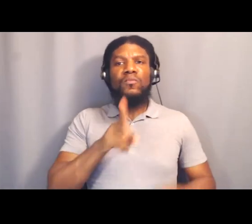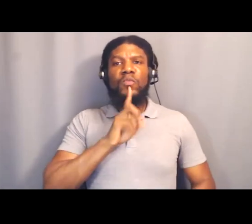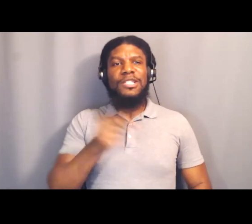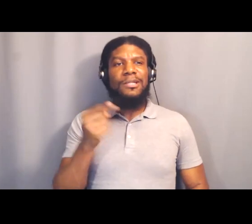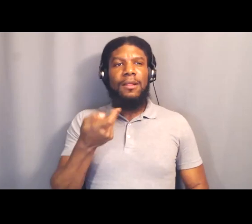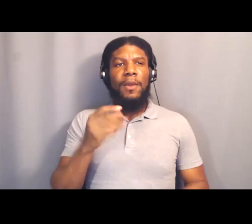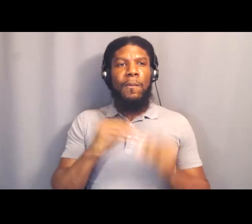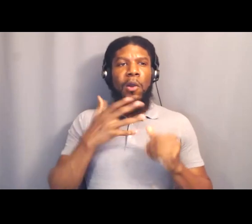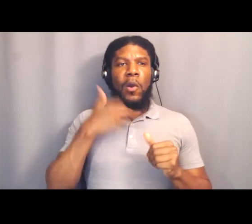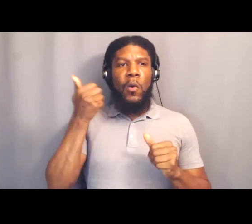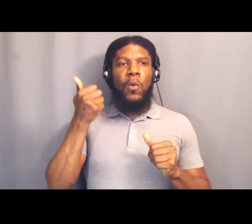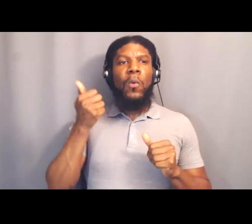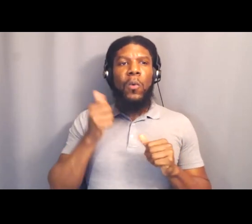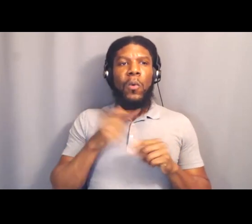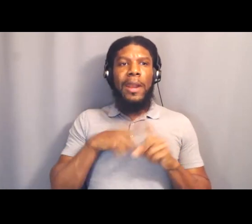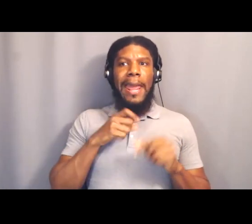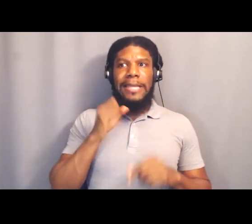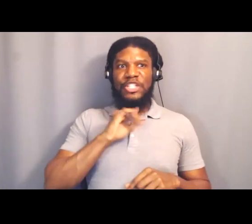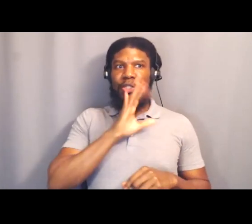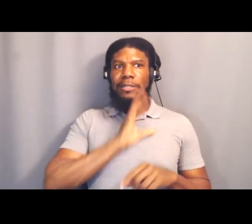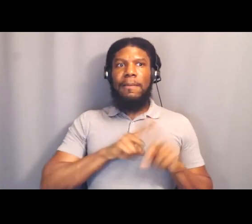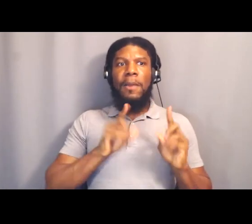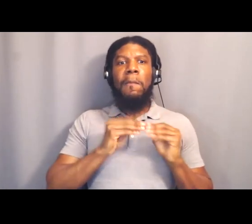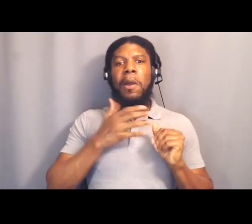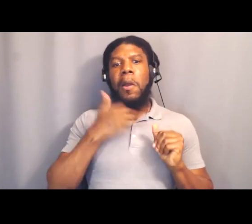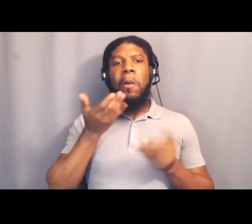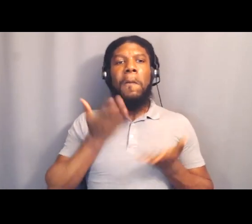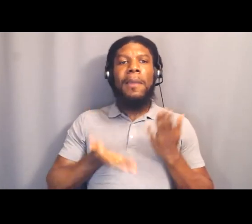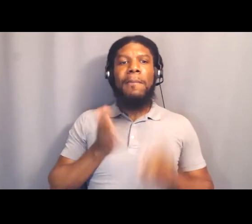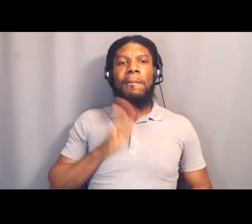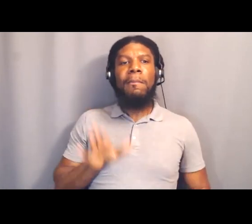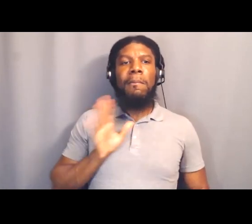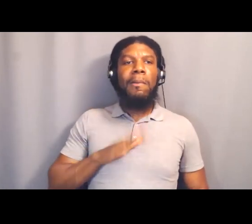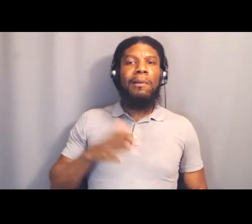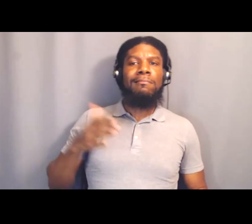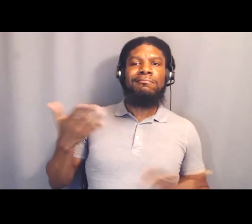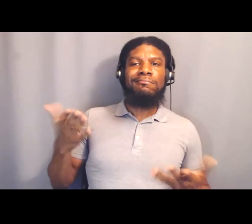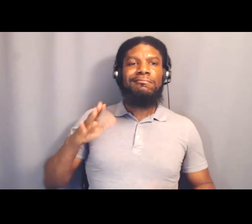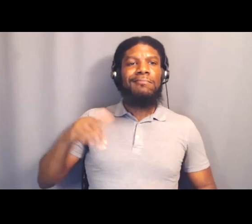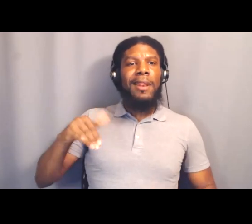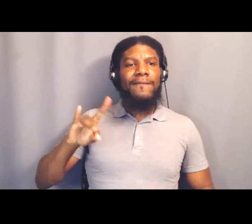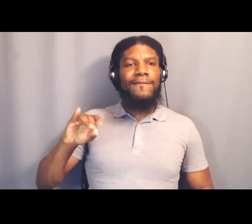she's not an elder, but she's a little older, maybe late 50s, early 60s.